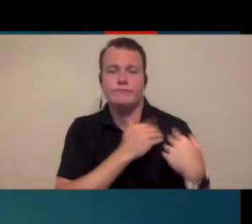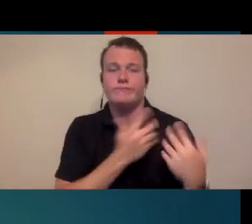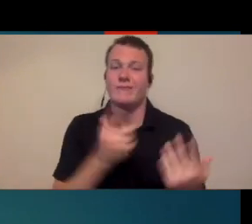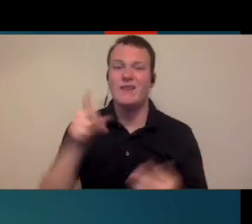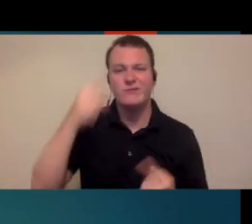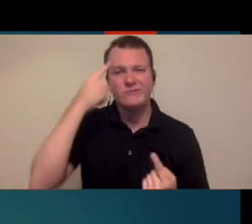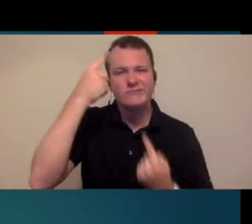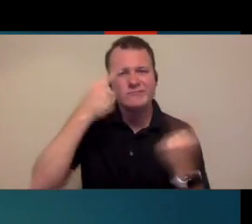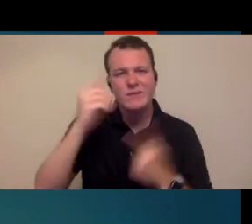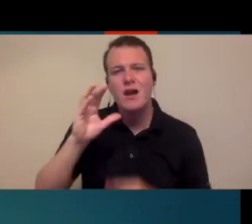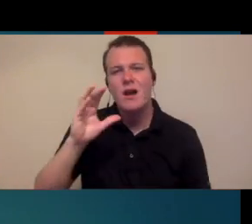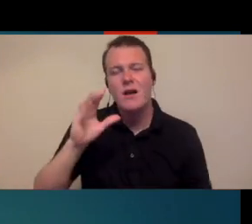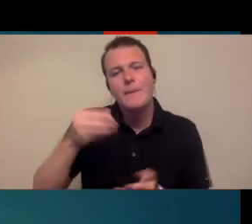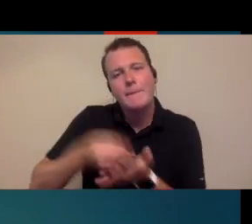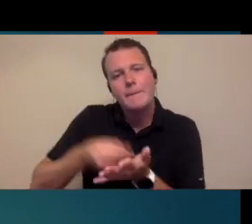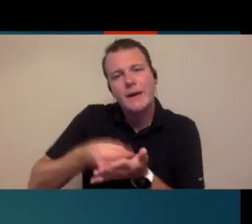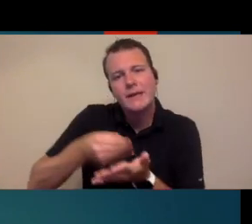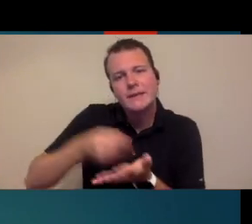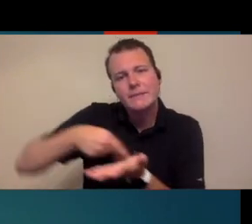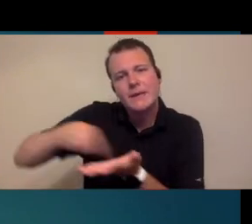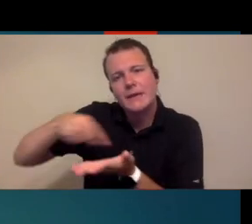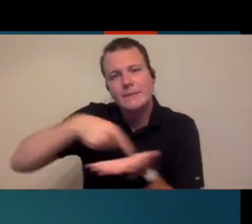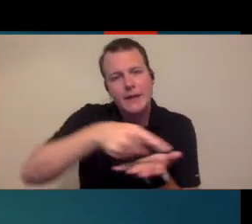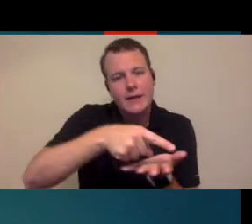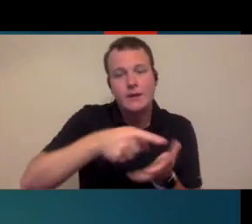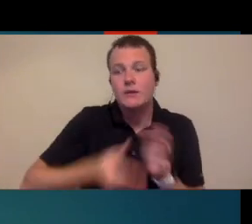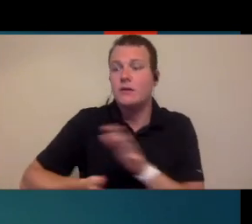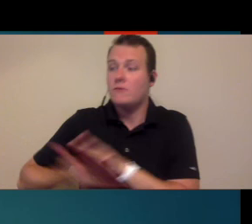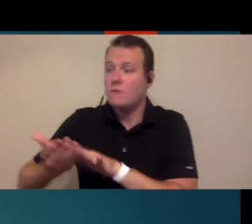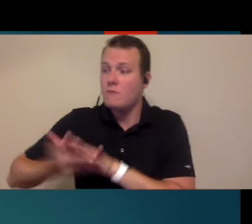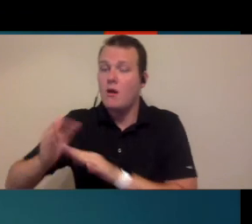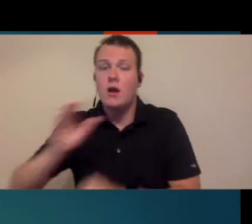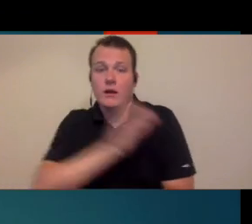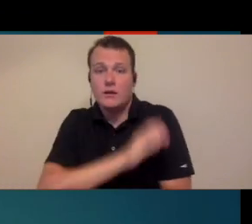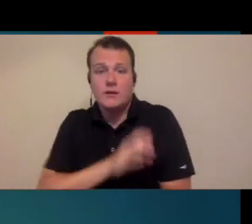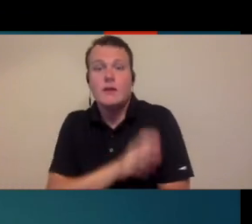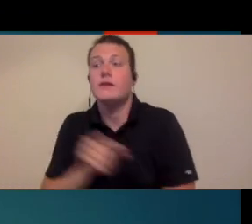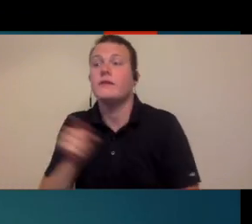got you're going to have to think about compensation too because certainly the one that's running the clinic and doing more of it